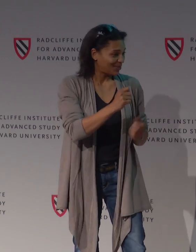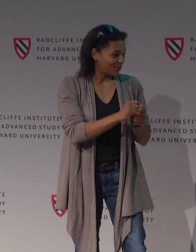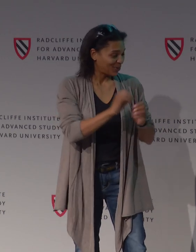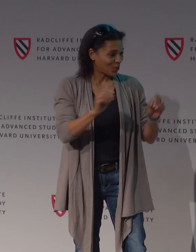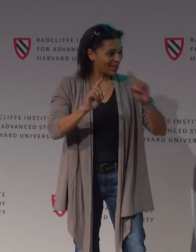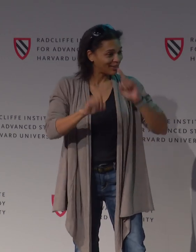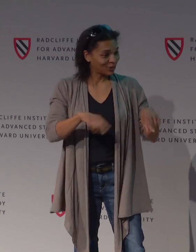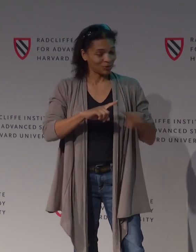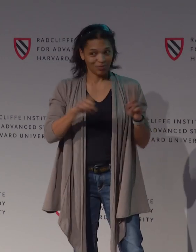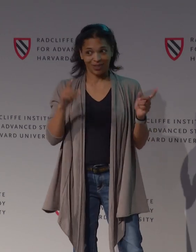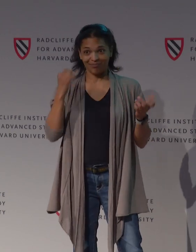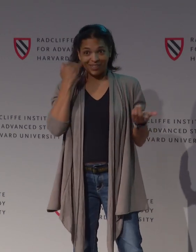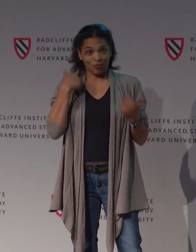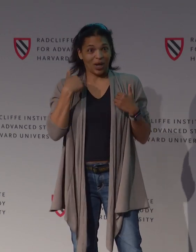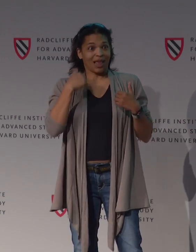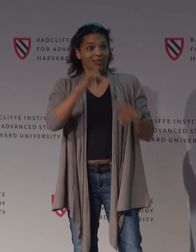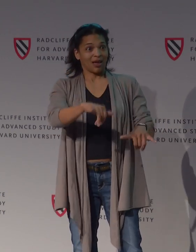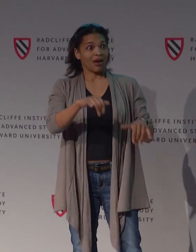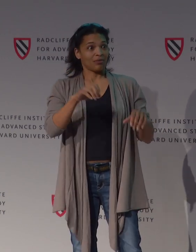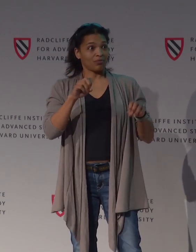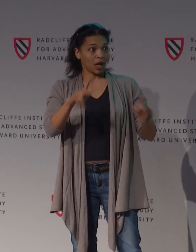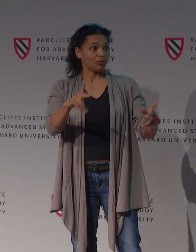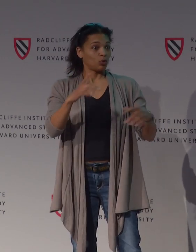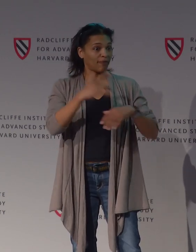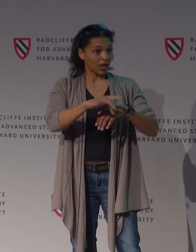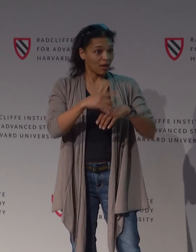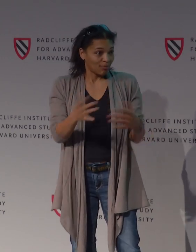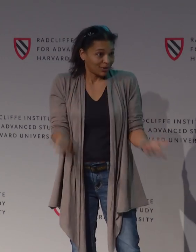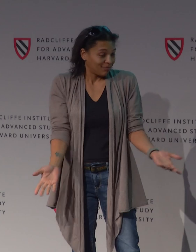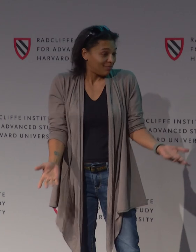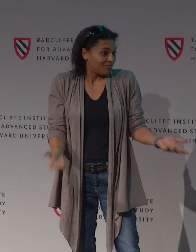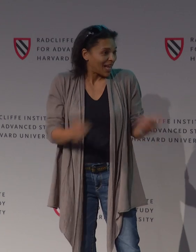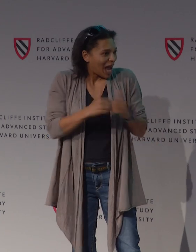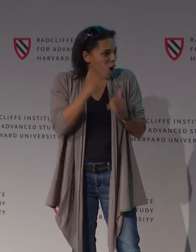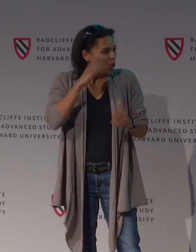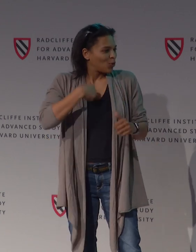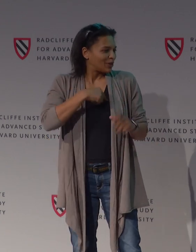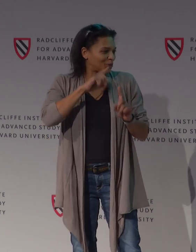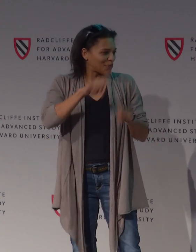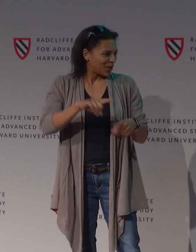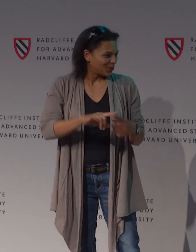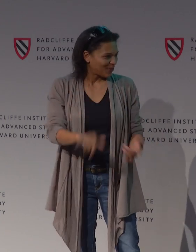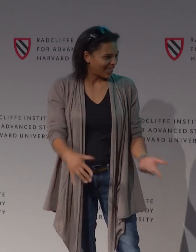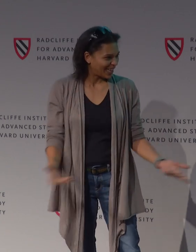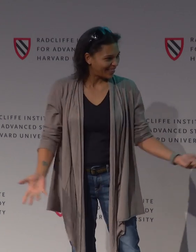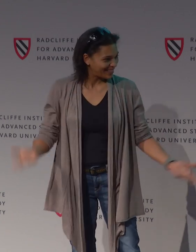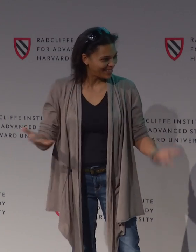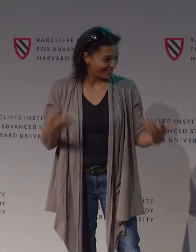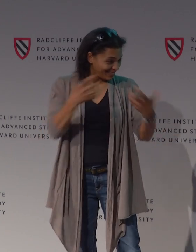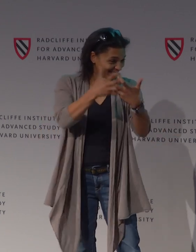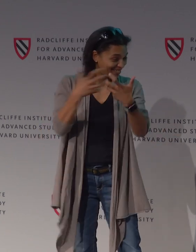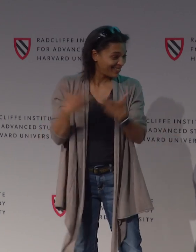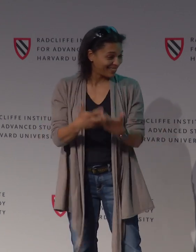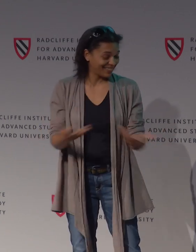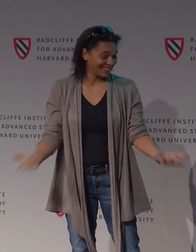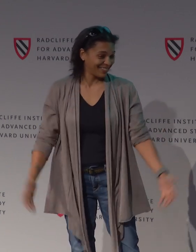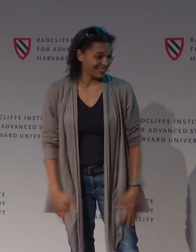Just kind of throw that out there. And you might not have a response, but it might come down to resource availability.